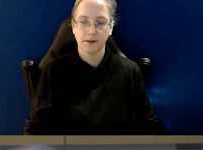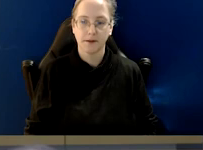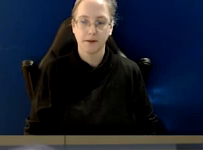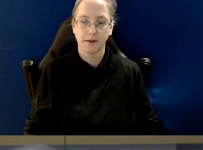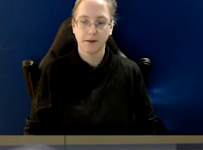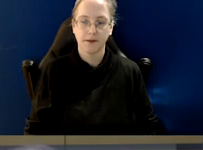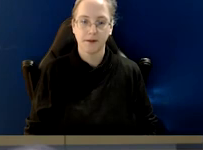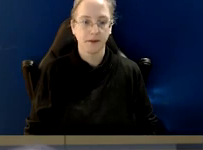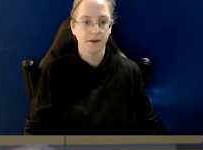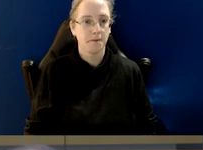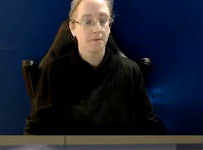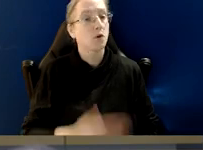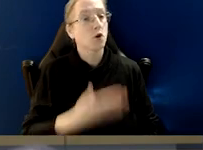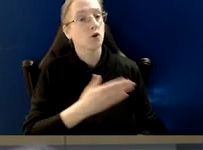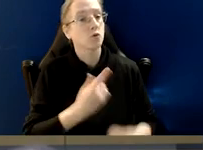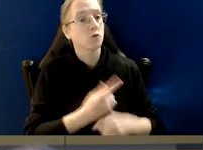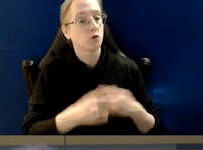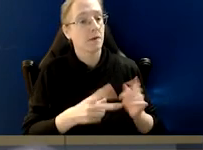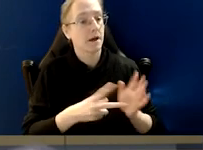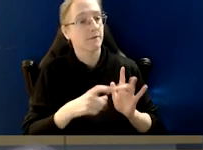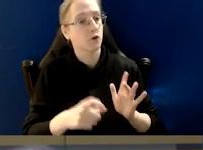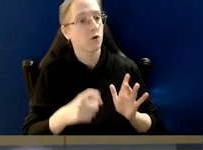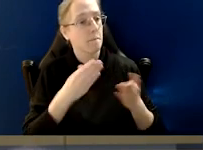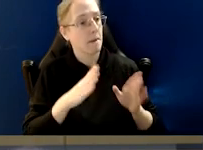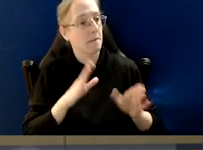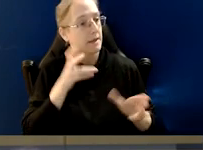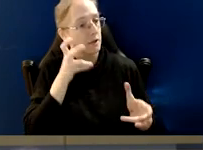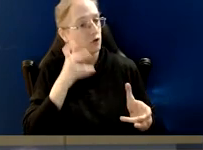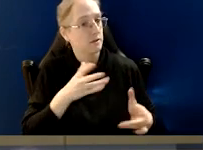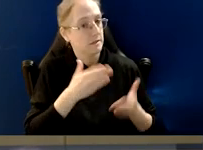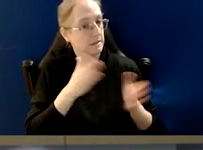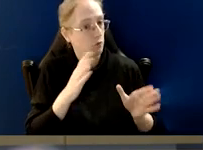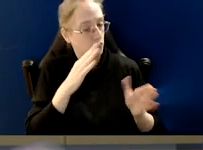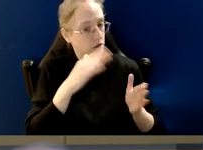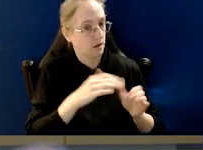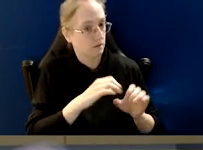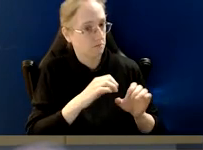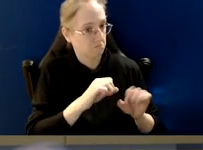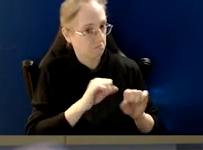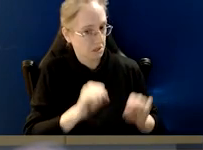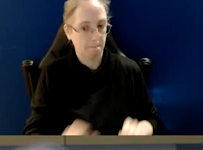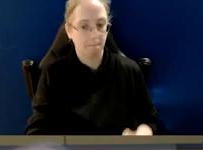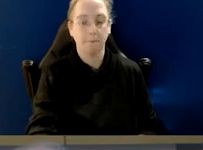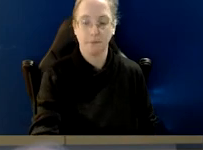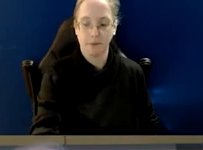And Stephen, do you wanna talk a bit about the Victorian Public Interest Disclosure scheme? Certainly.